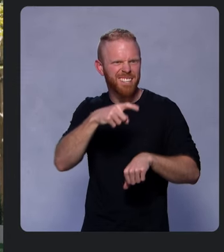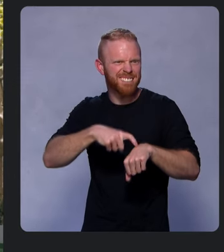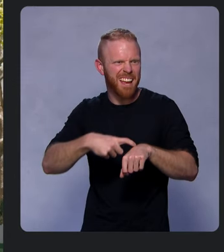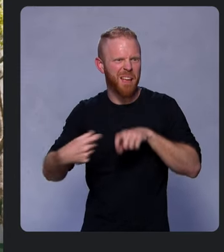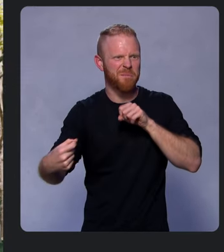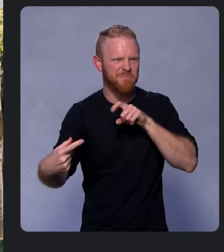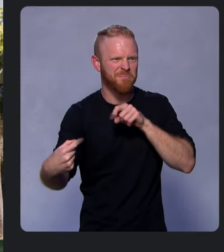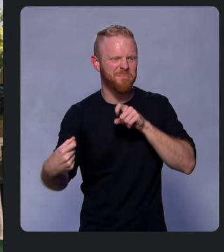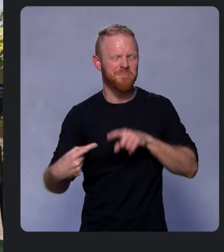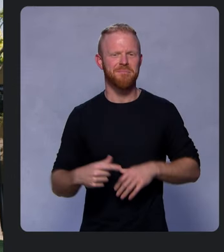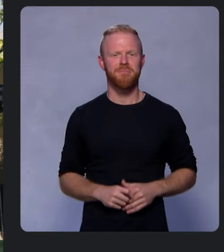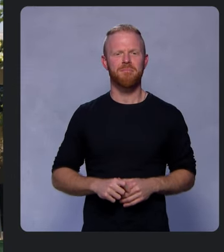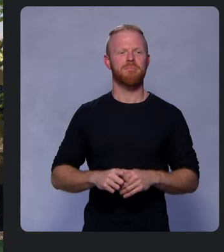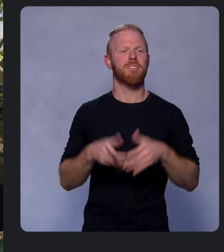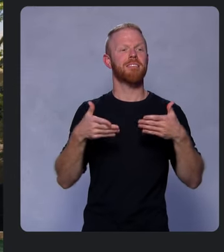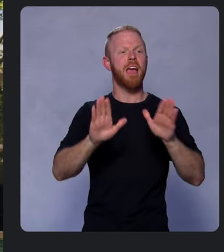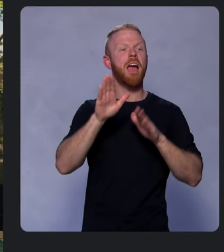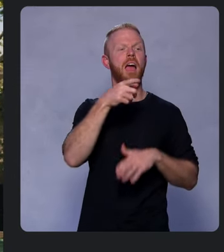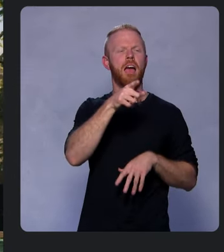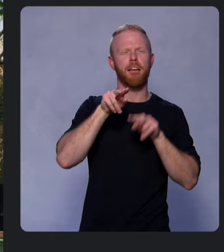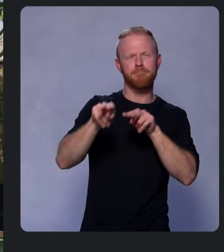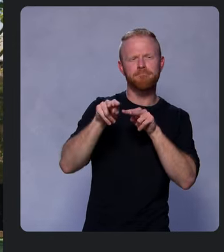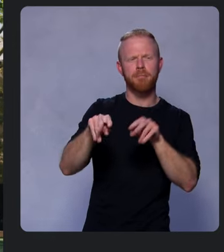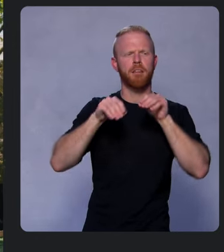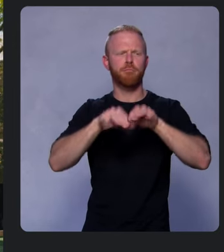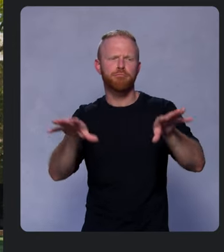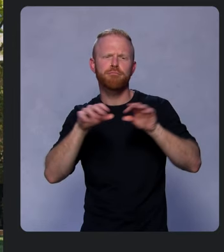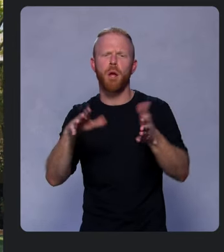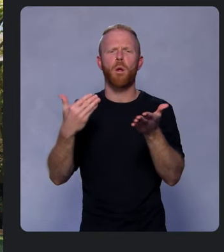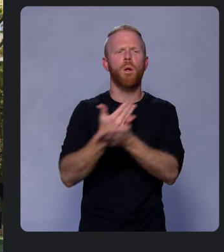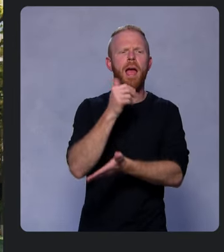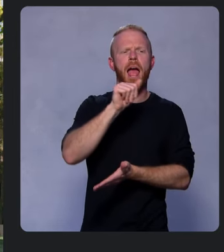This lets you monitor the rollout of a new app release within minutes